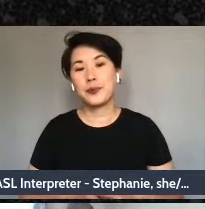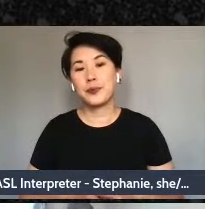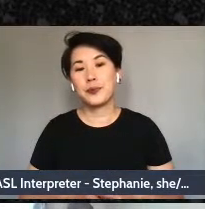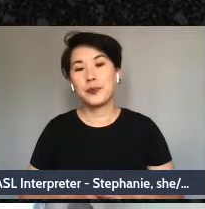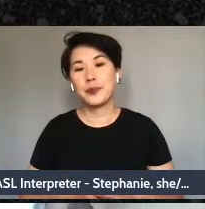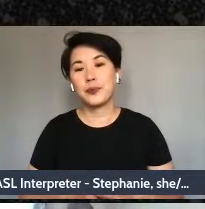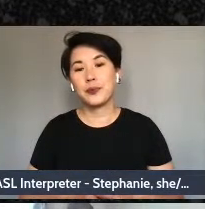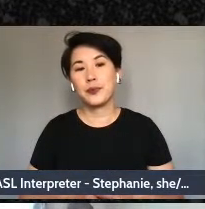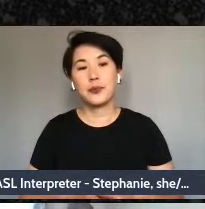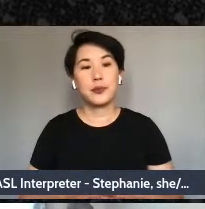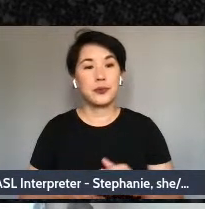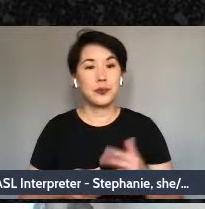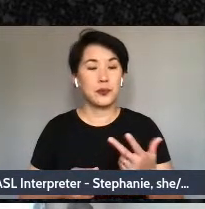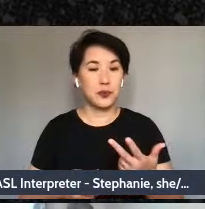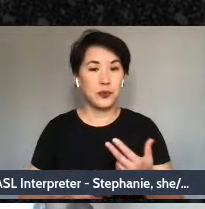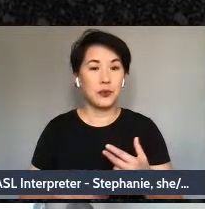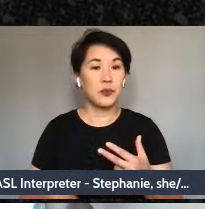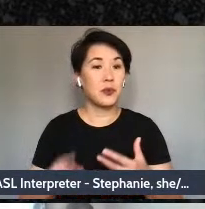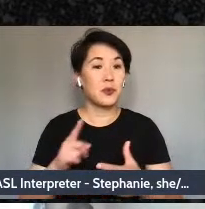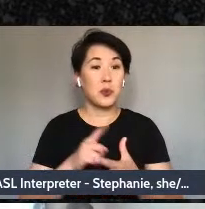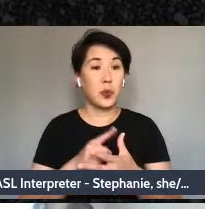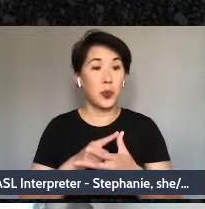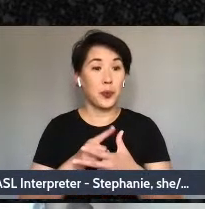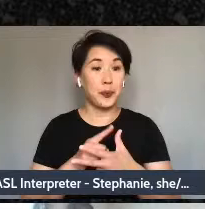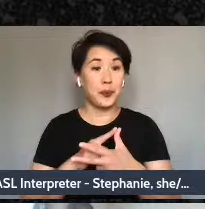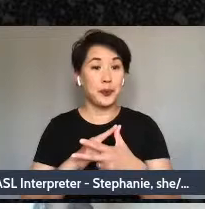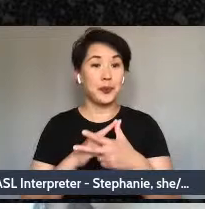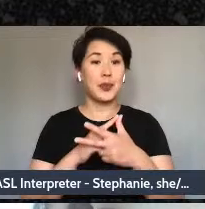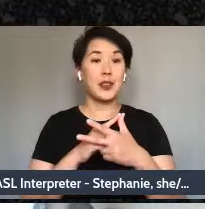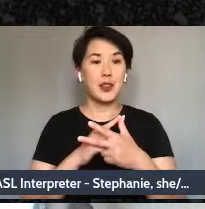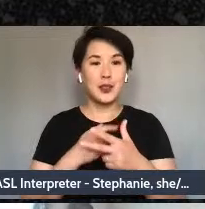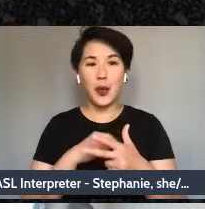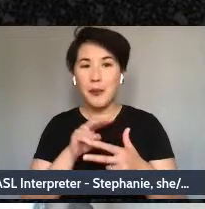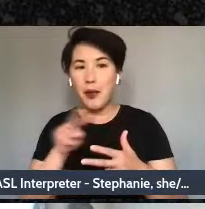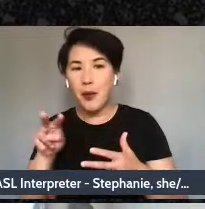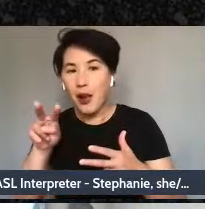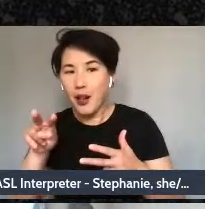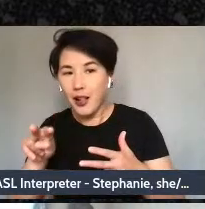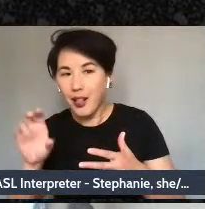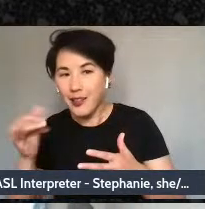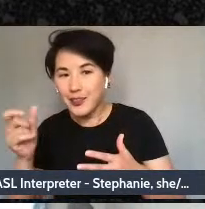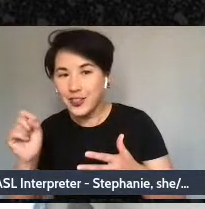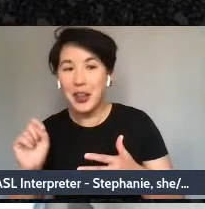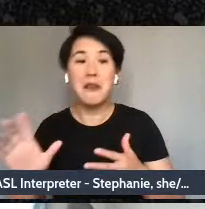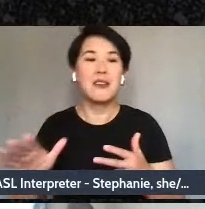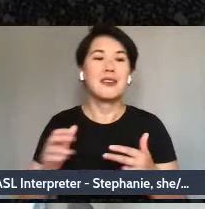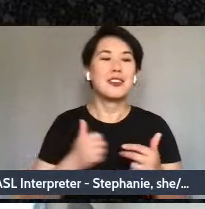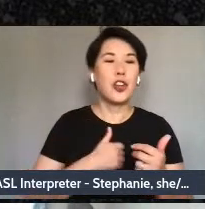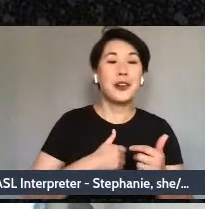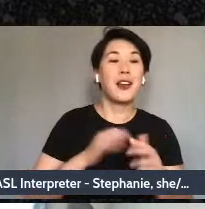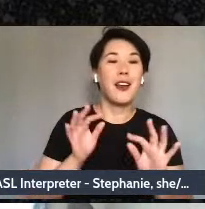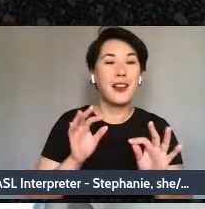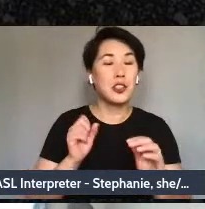are important things? Catching up with the comments - what are some important things in